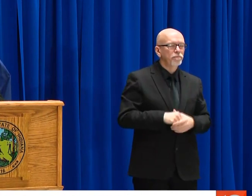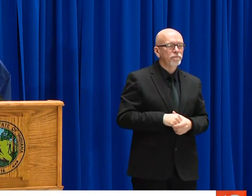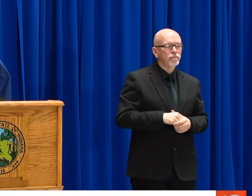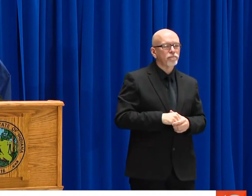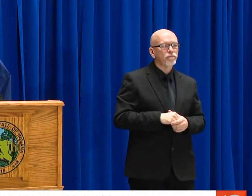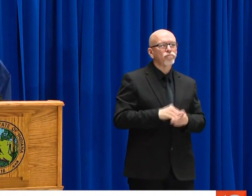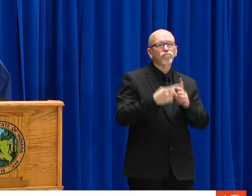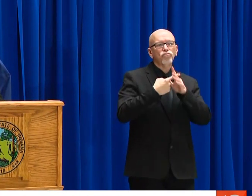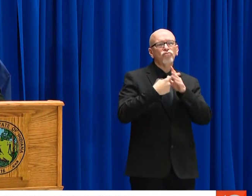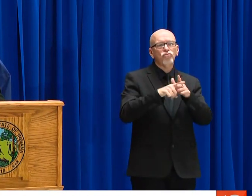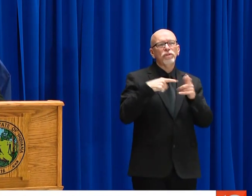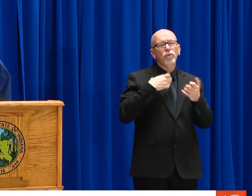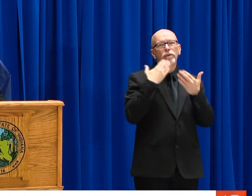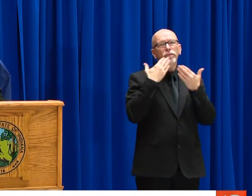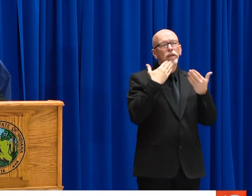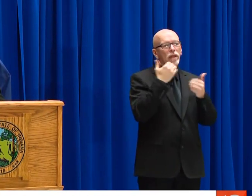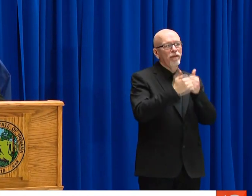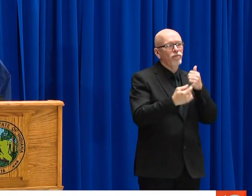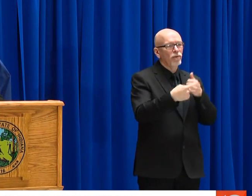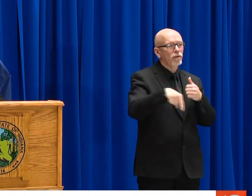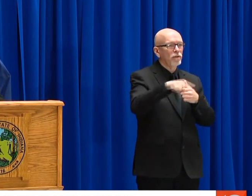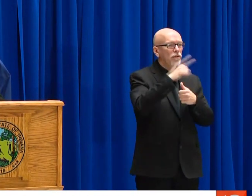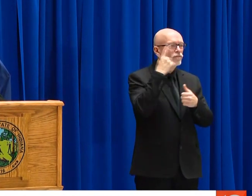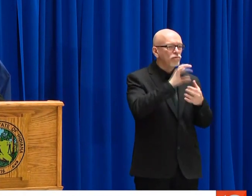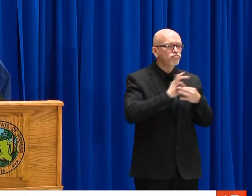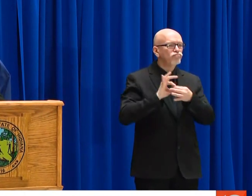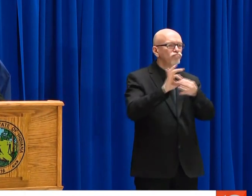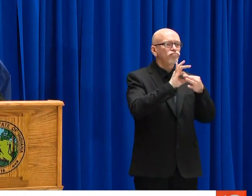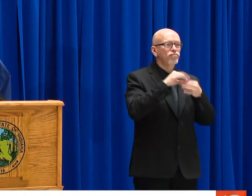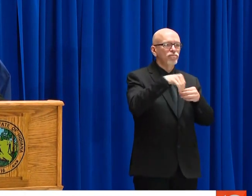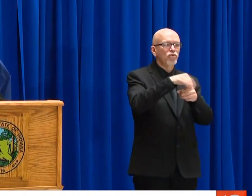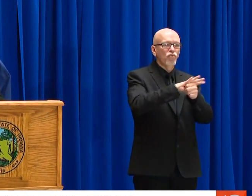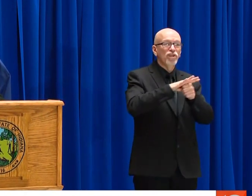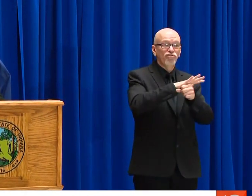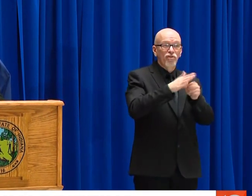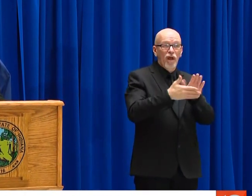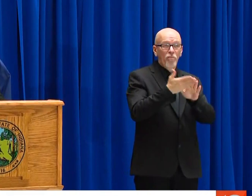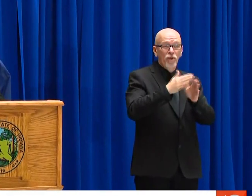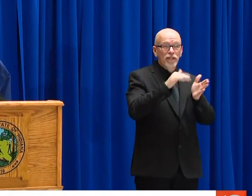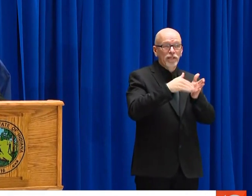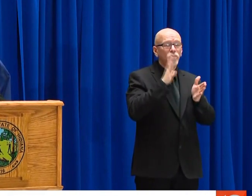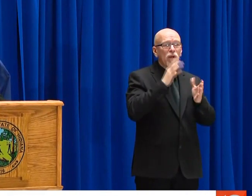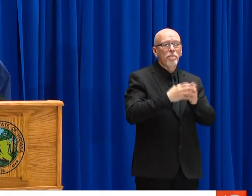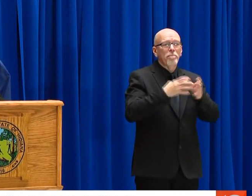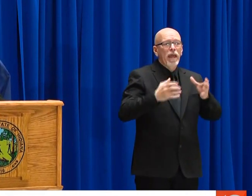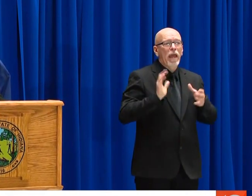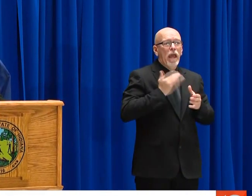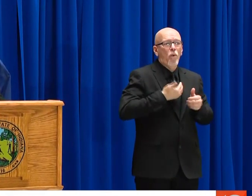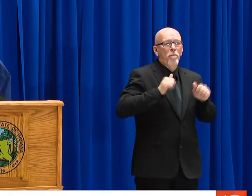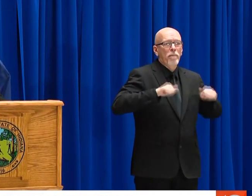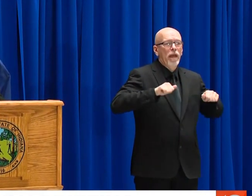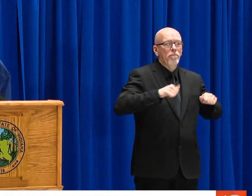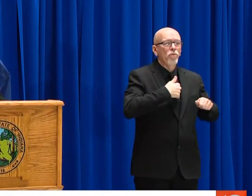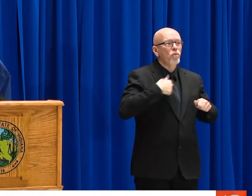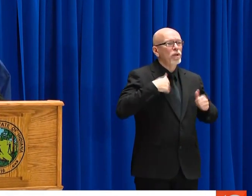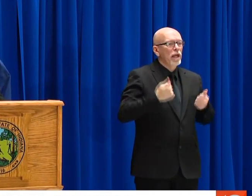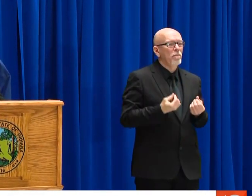FOR ALL PATIENTS AND CITIZENS OF INDIANAPOLIS, MARION COUNTY, THE SURROUNDING AREA AND STATE. I'M GOING TO THANK EVERYONE AND